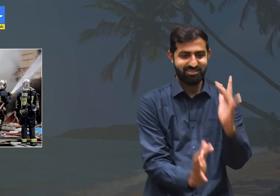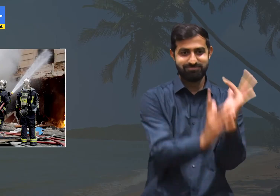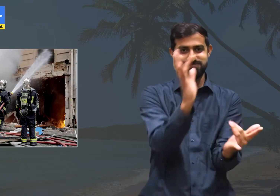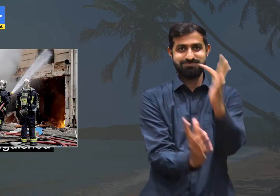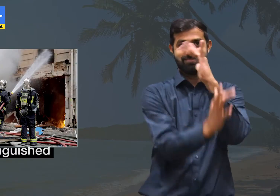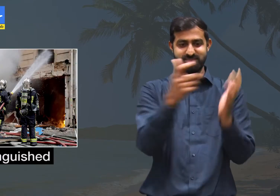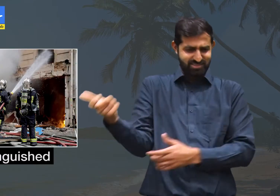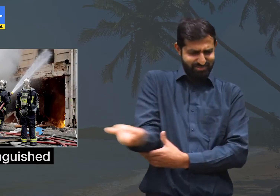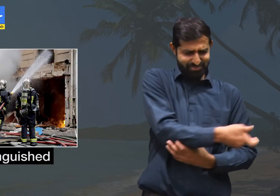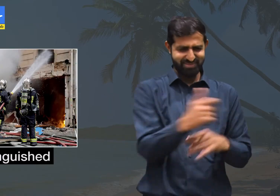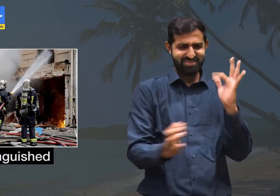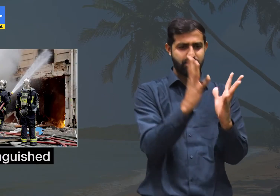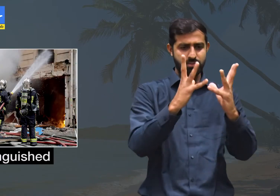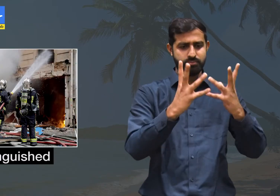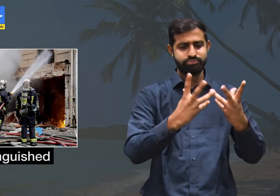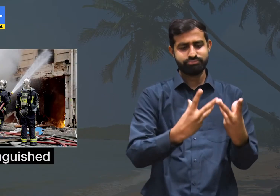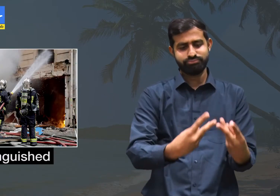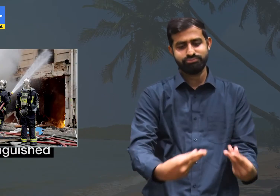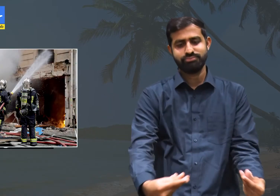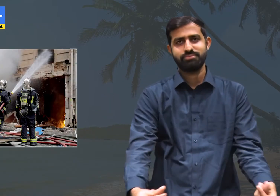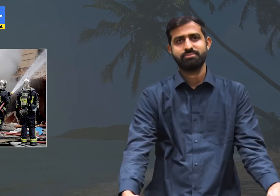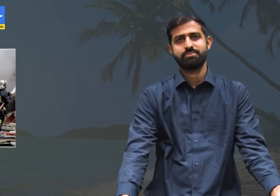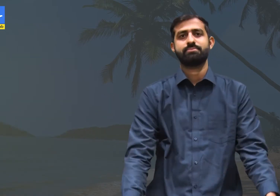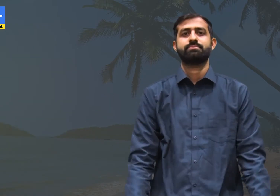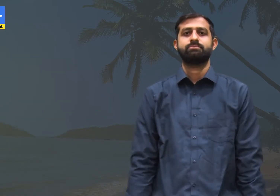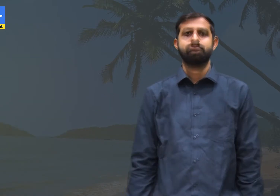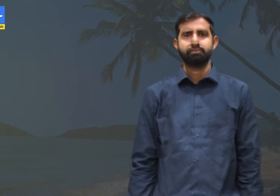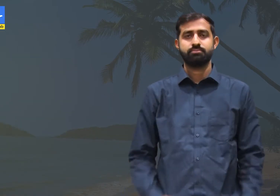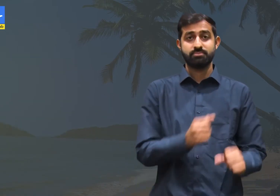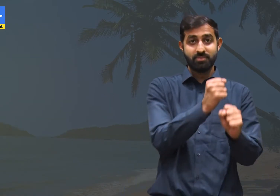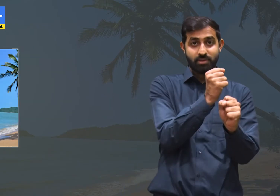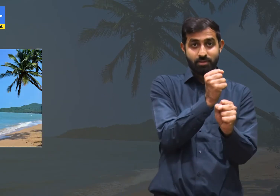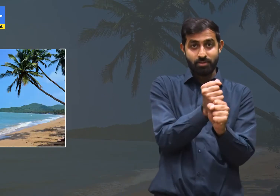Extinguished- Putting off fire.